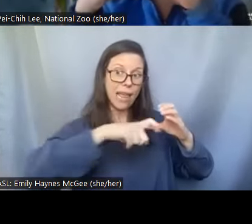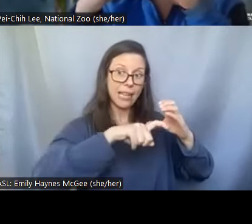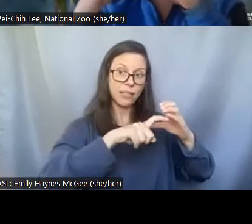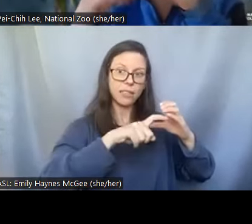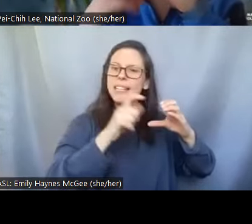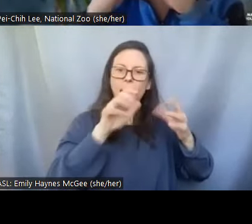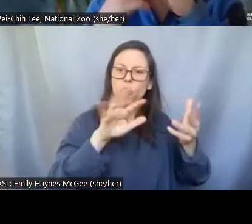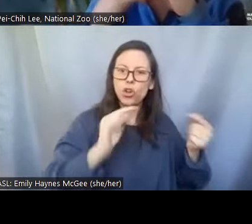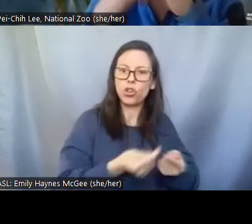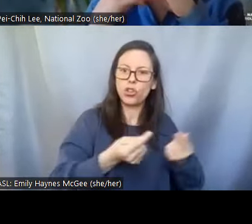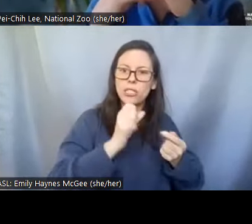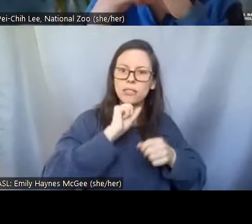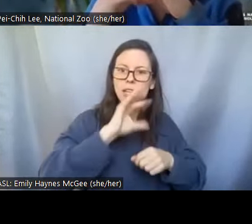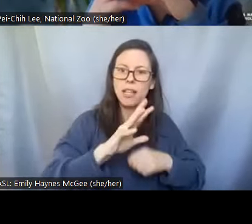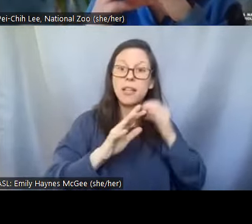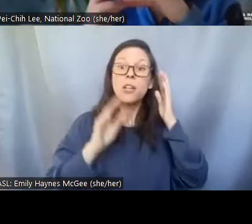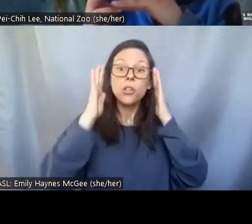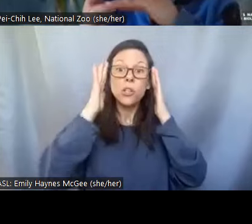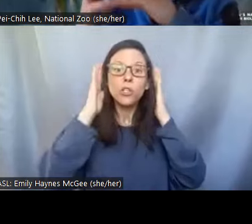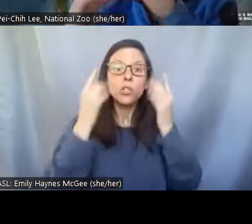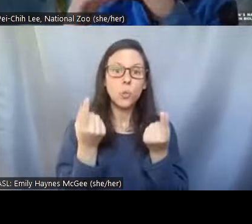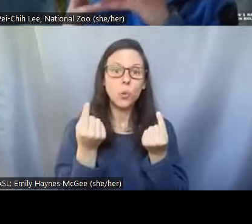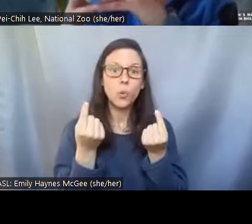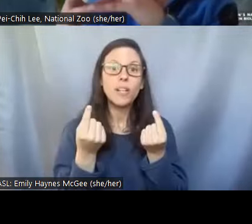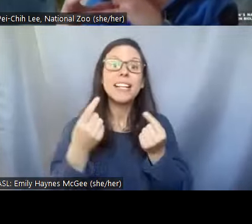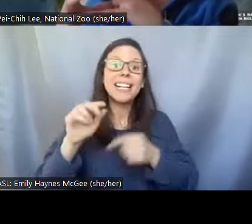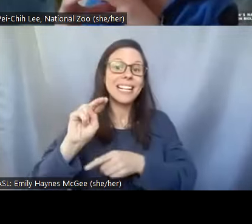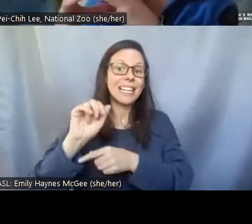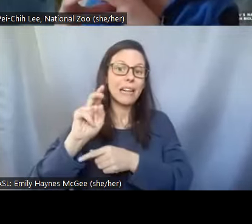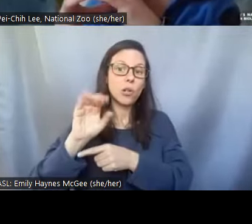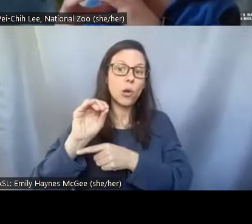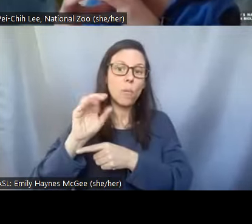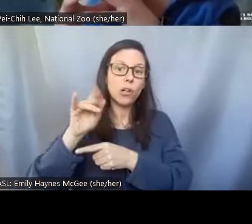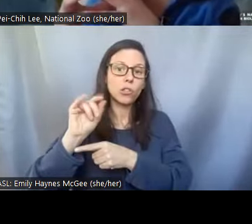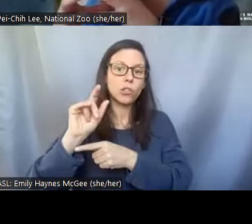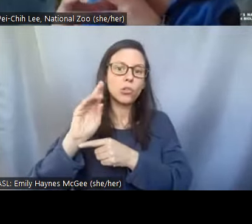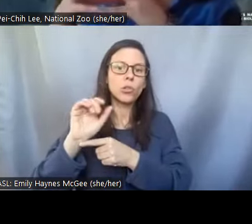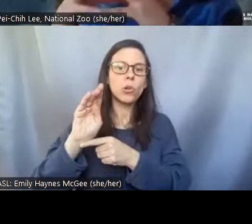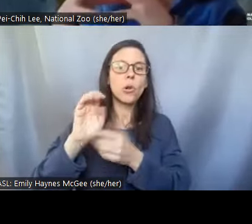and then we can put trellis inside this bubble so that these nanoparticles can then help us to